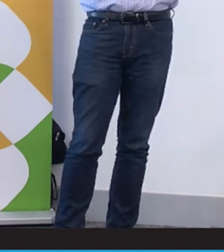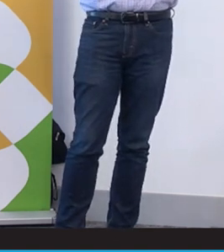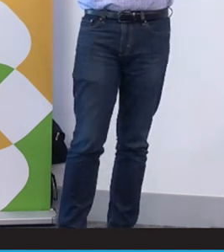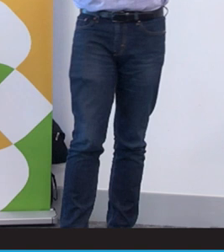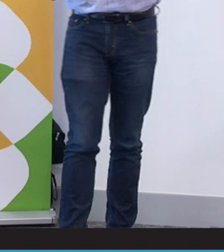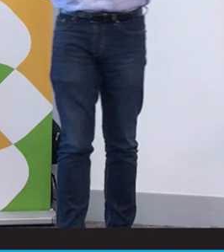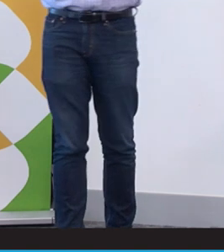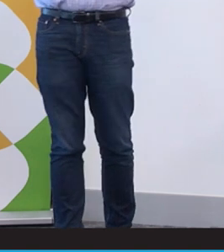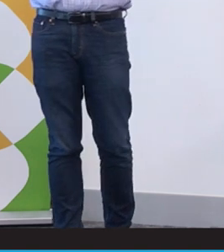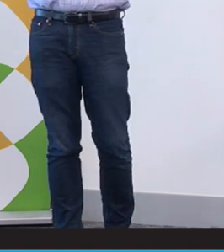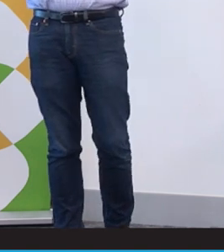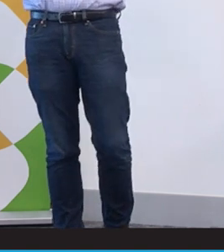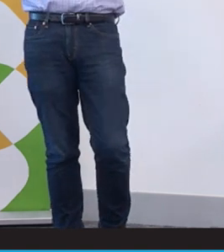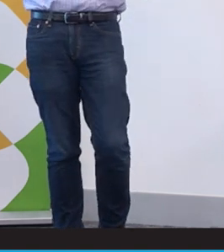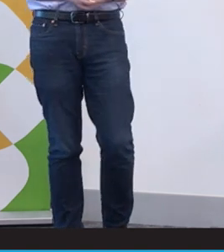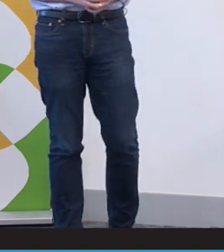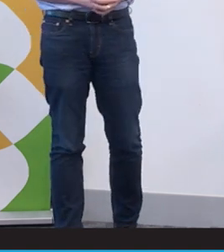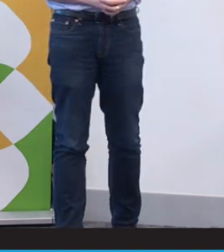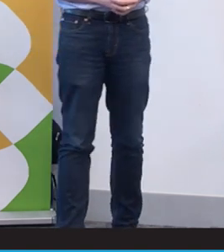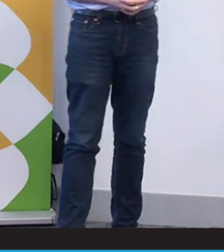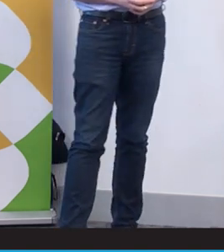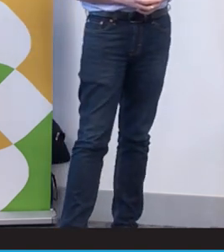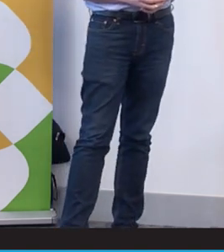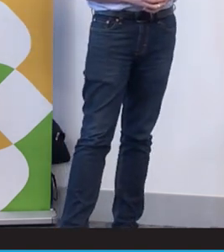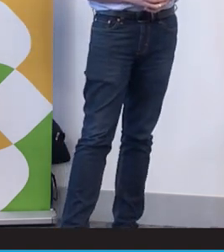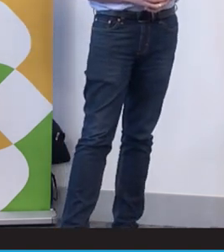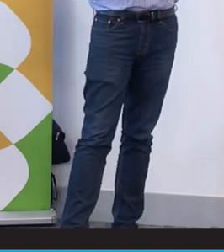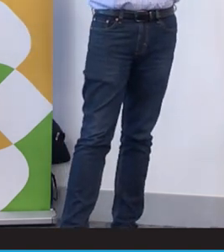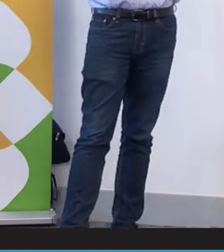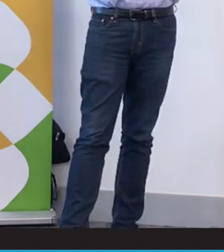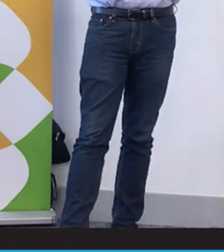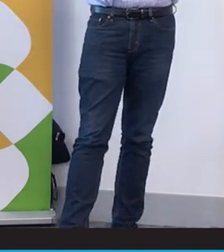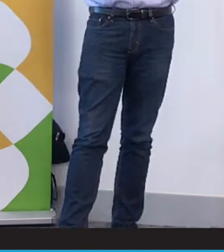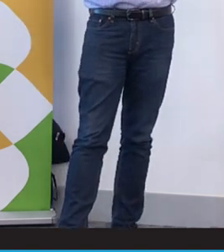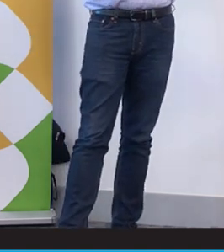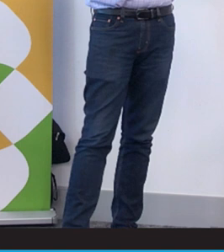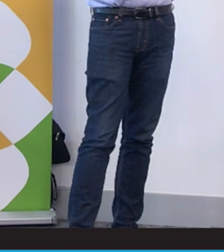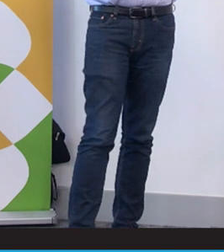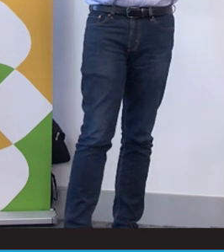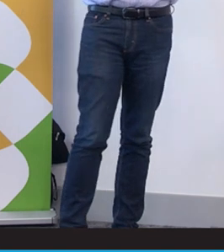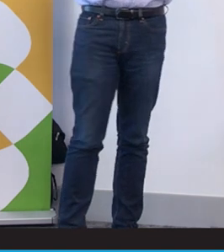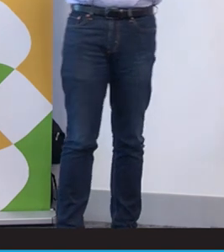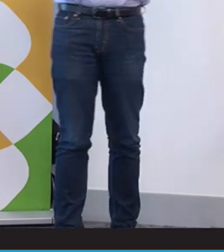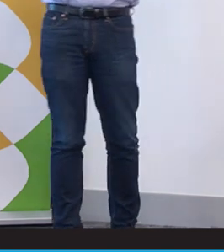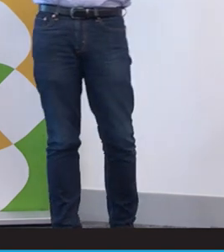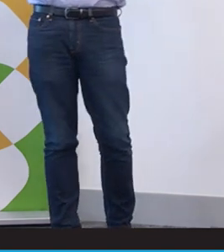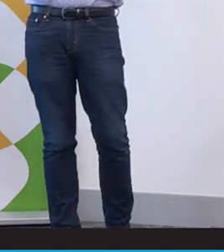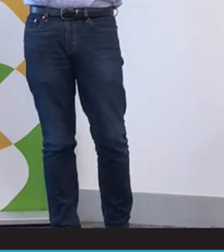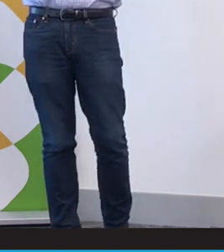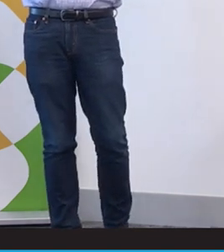So you can see there's many, many effects that ends up becoming a cost by delaying Auslan then the benefit, it's complicated. There's a lot of starts there,